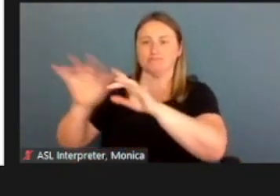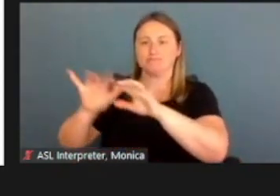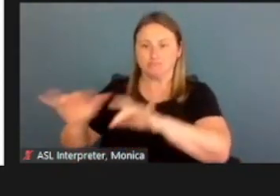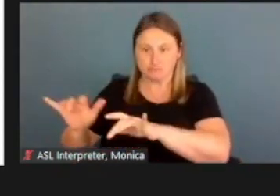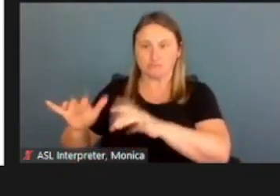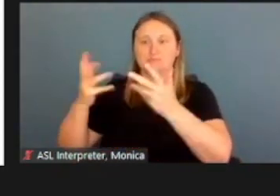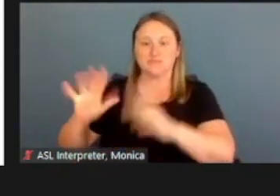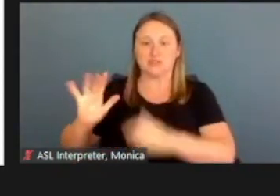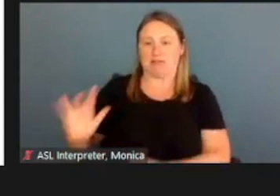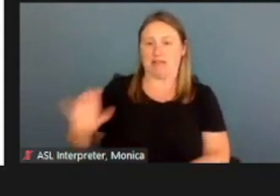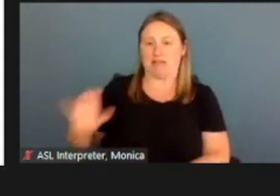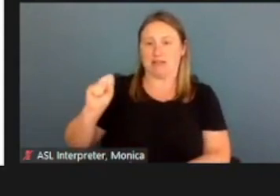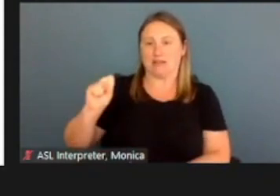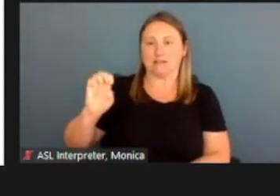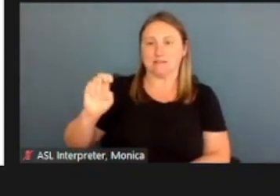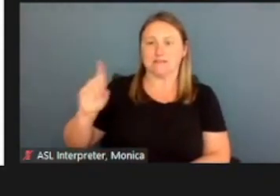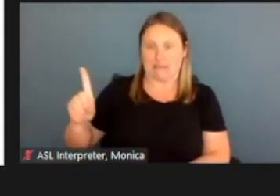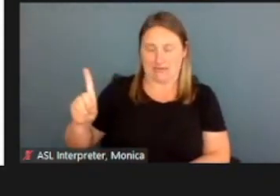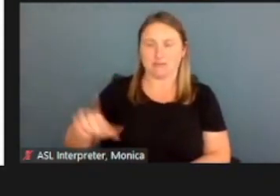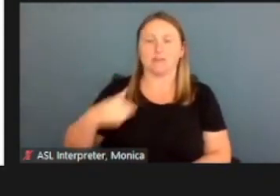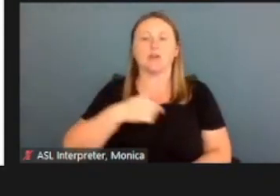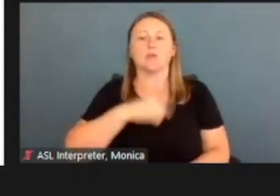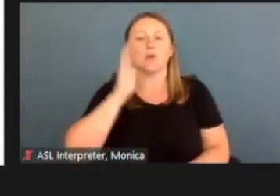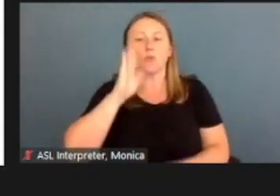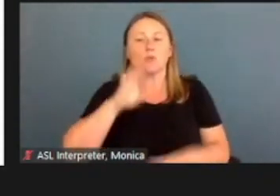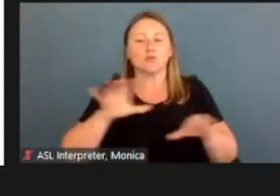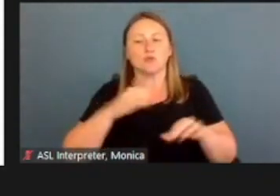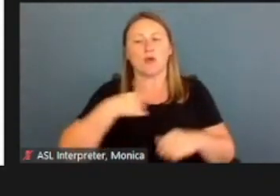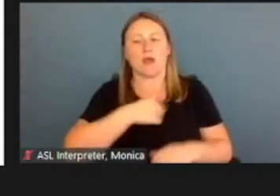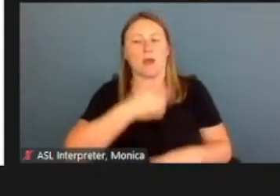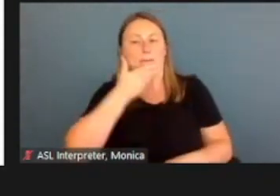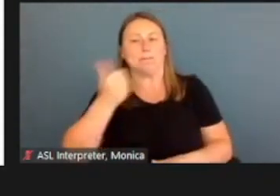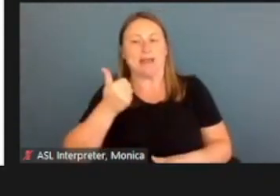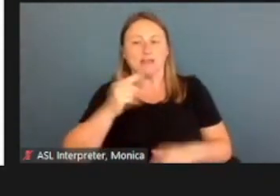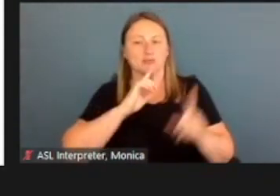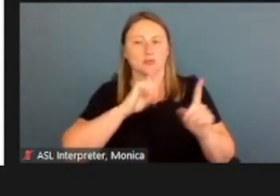And we will do our best to answer questions as we go today.